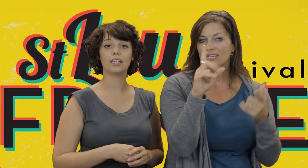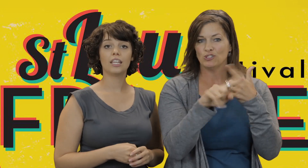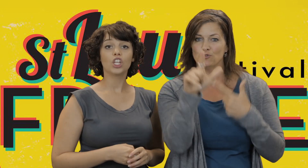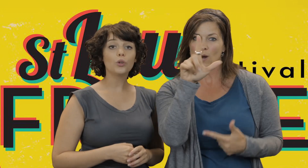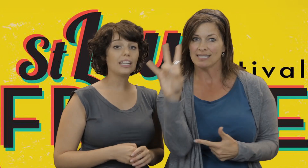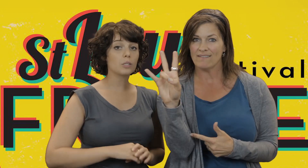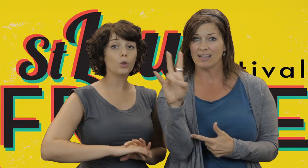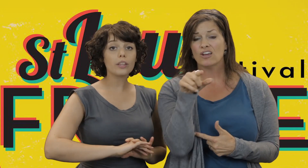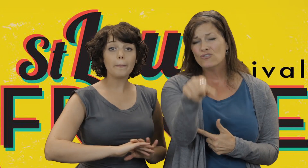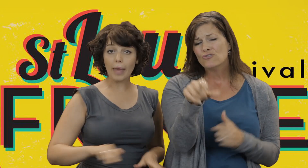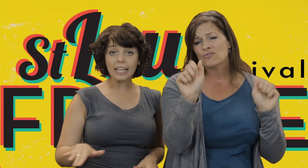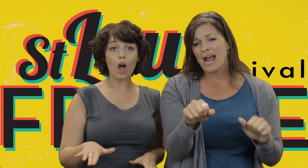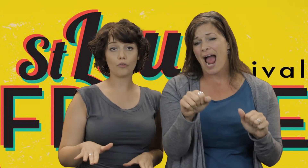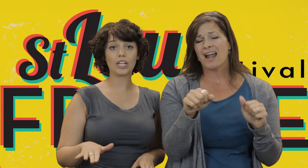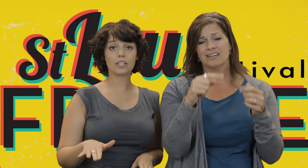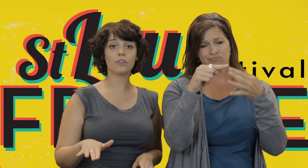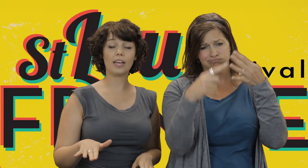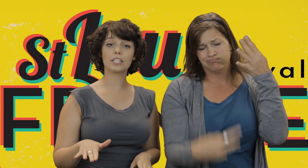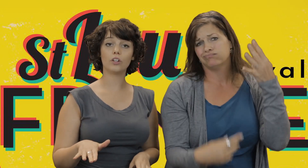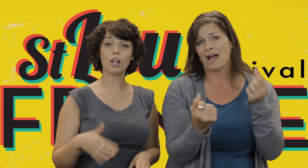You can explore the many offerings at the Festival